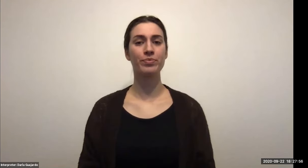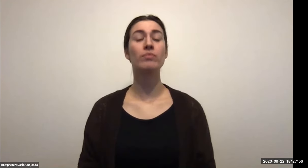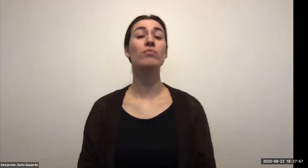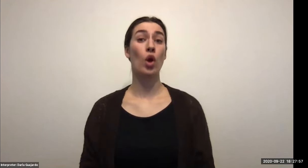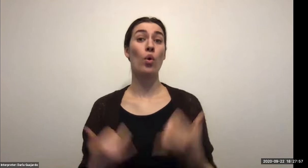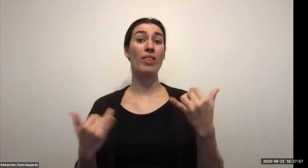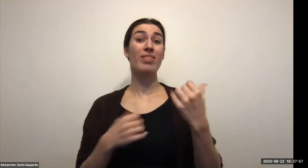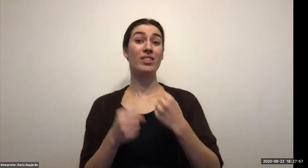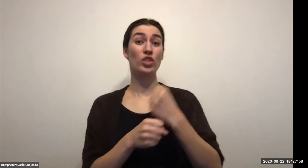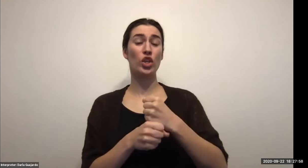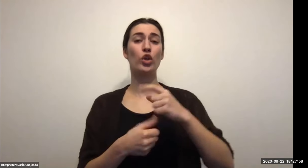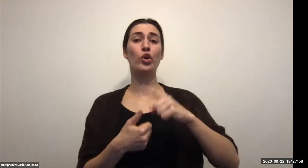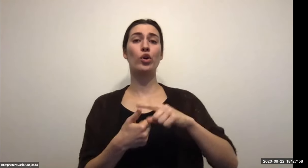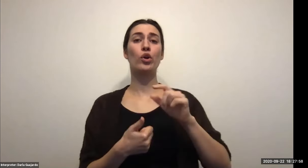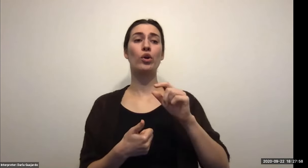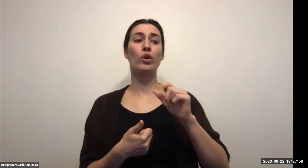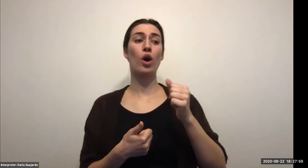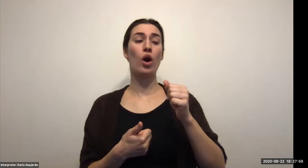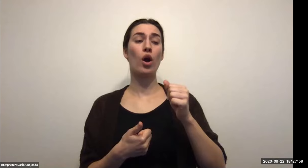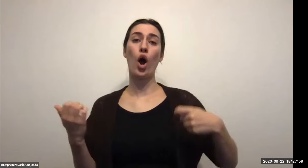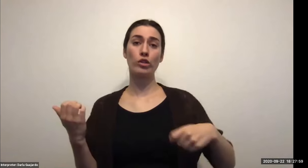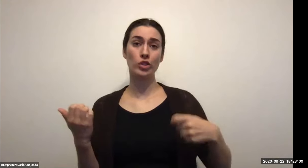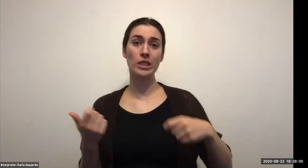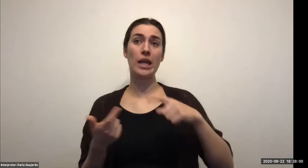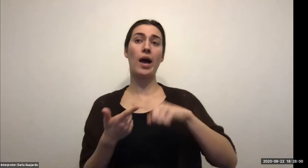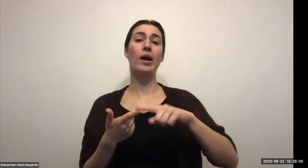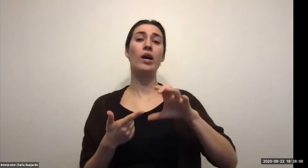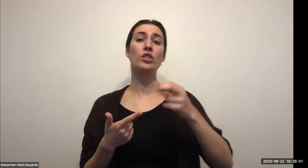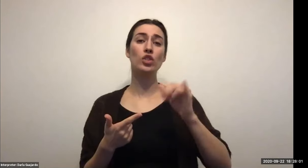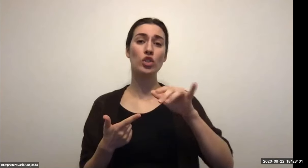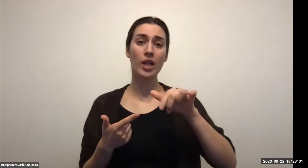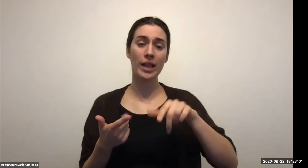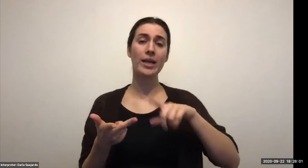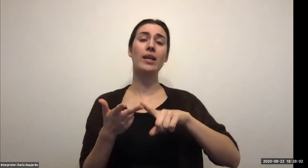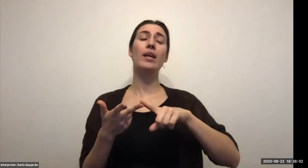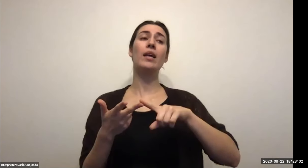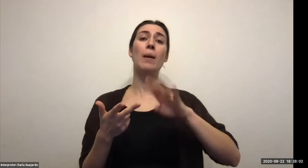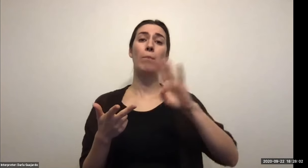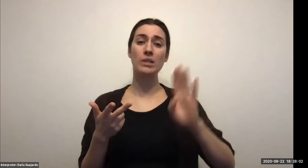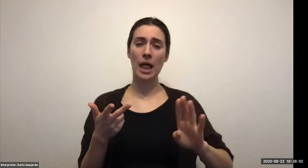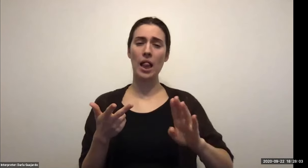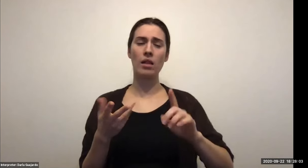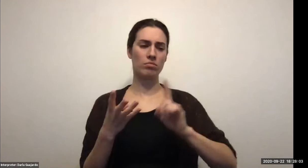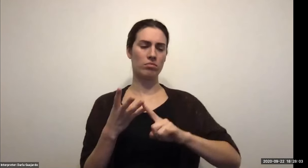Keith Wolling: All together, and the common denominator that is tours and drives the economy's all around the world and people want to explore